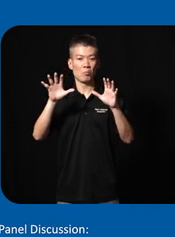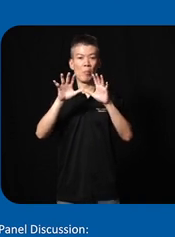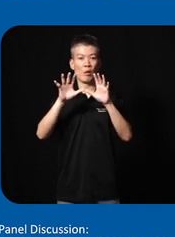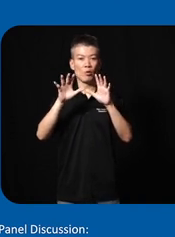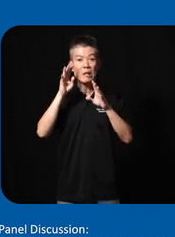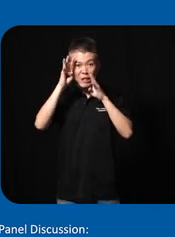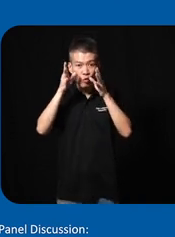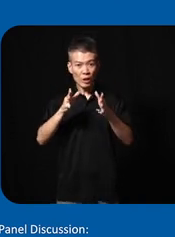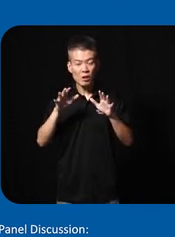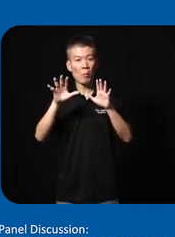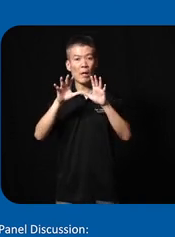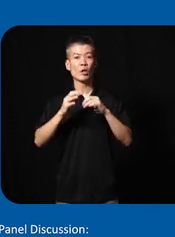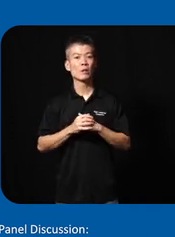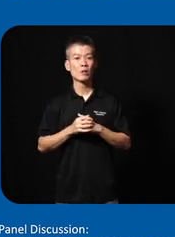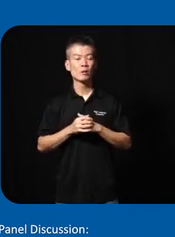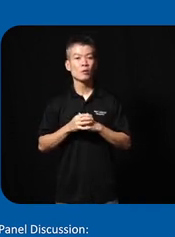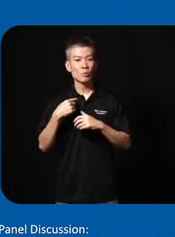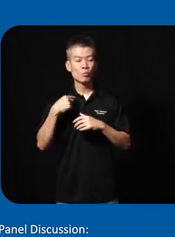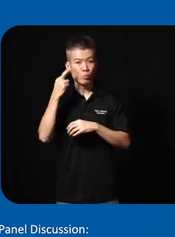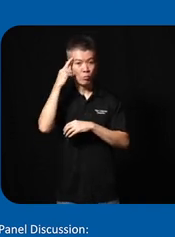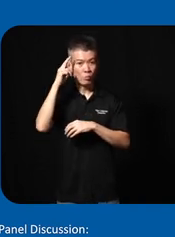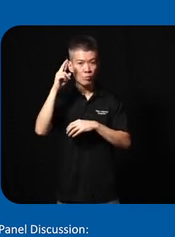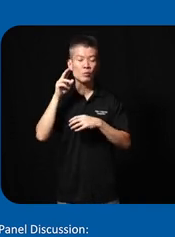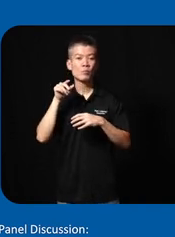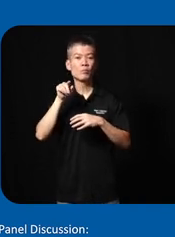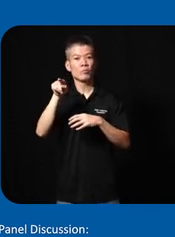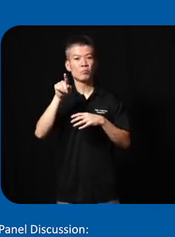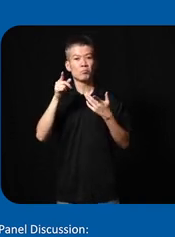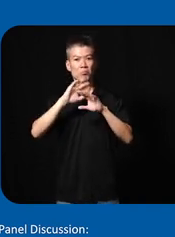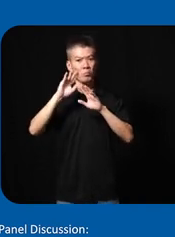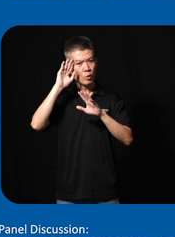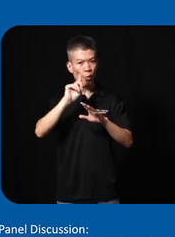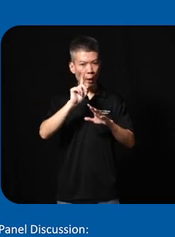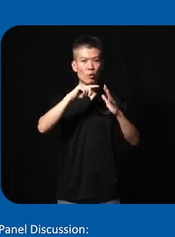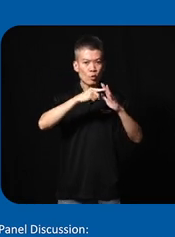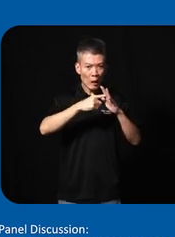innovators barrier we realized that they just didn't know where to start there was so much